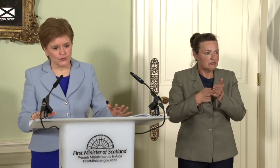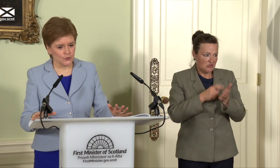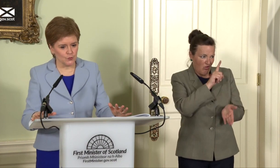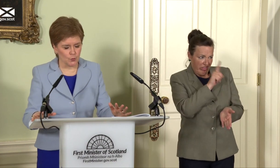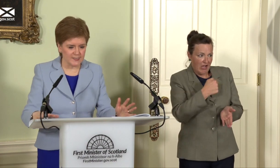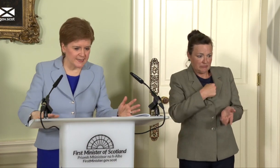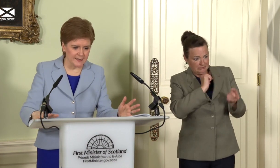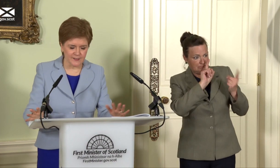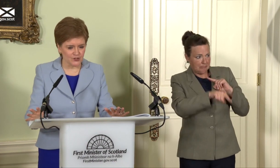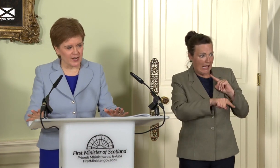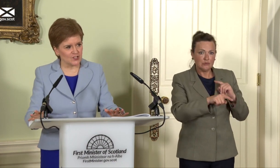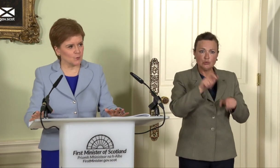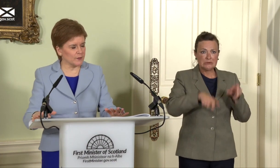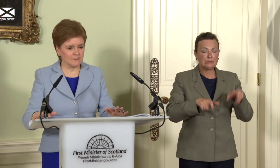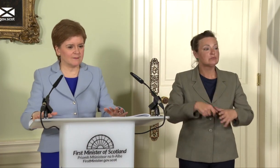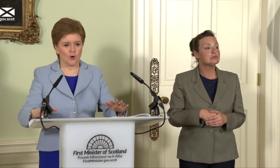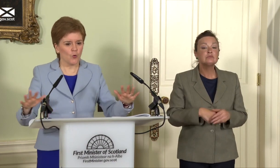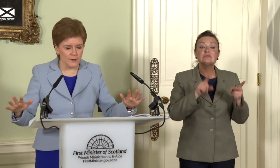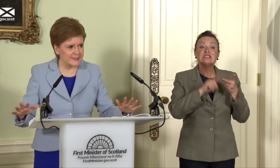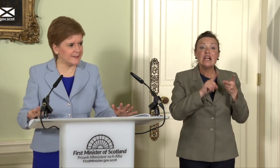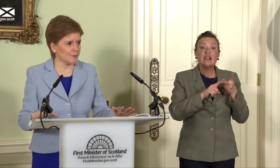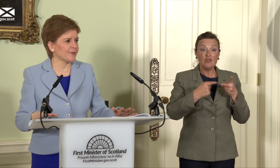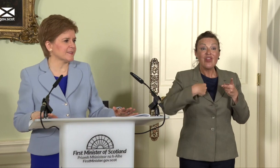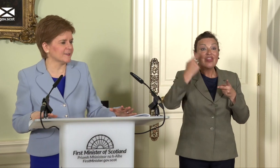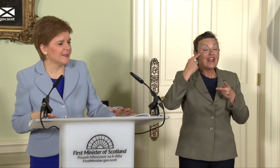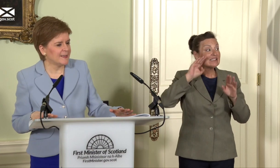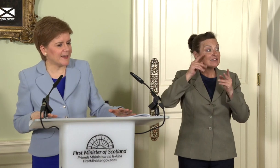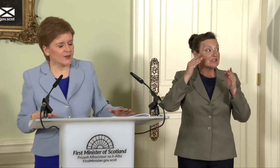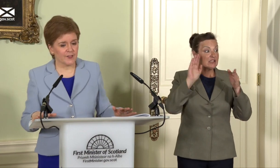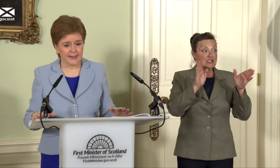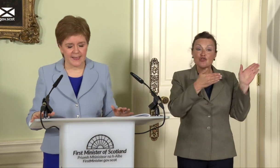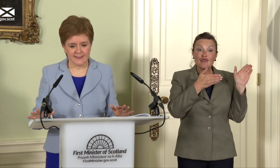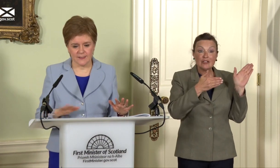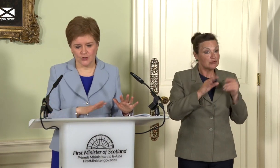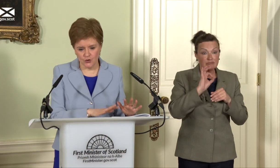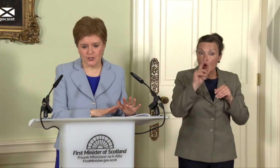who want to say it is a distraction will always take something to argue that case, and usually